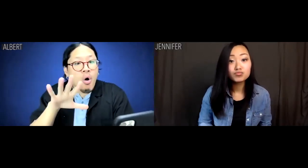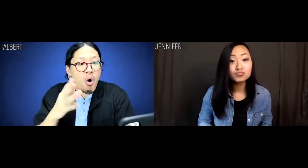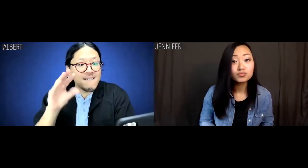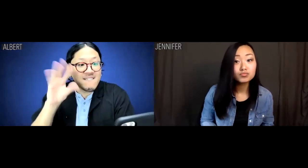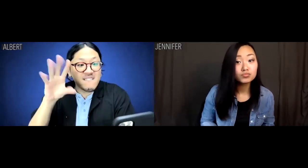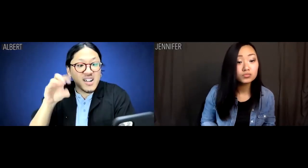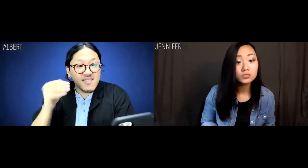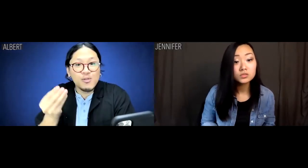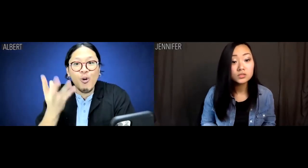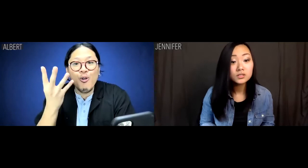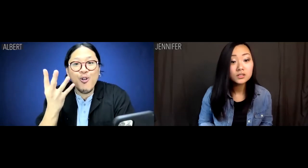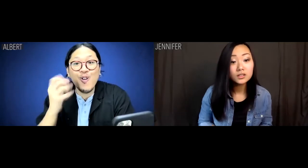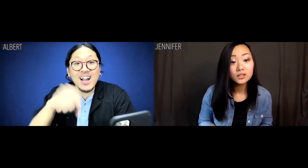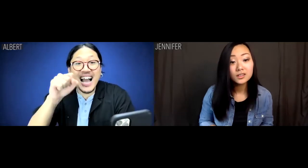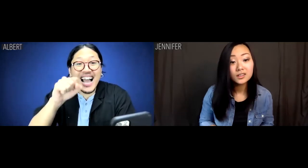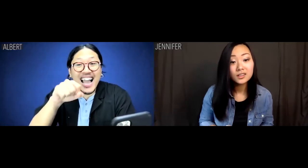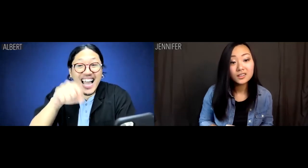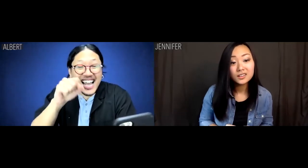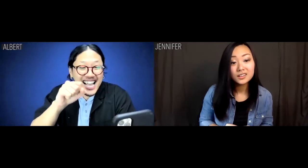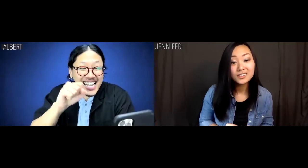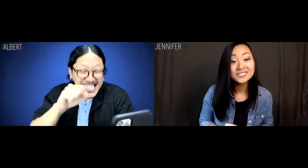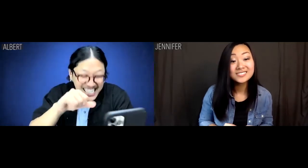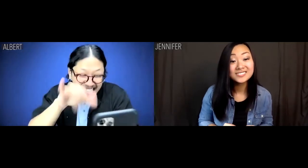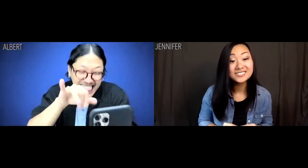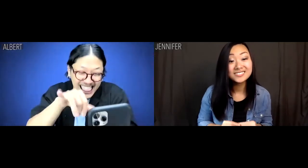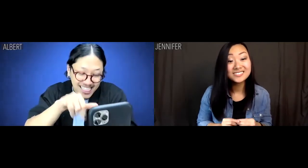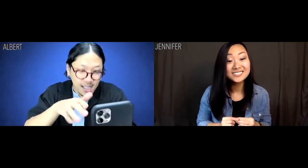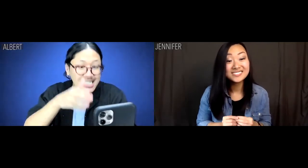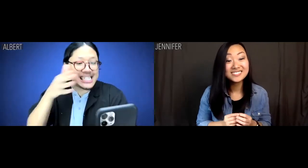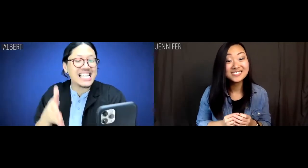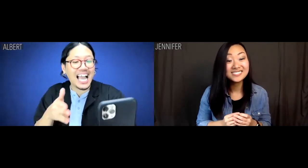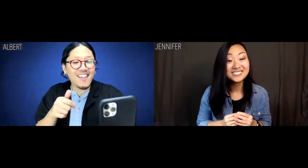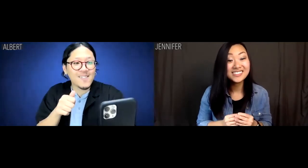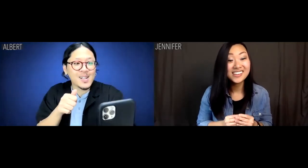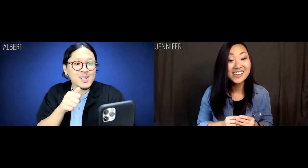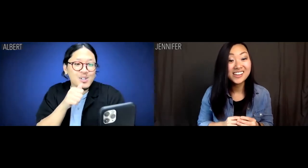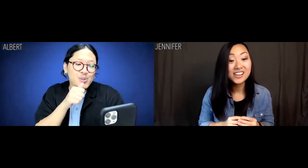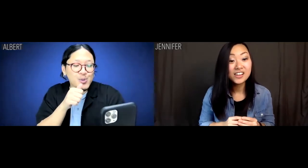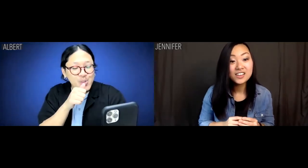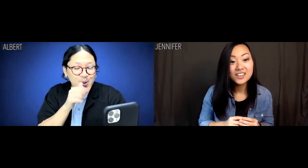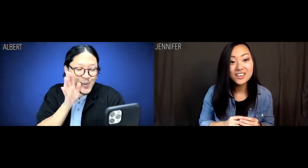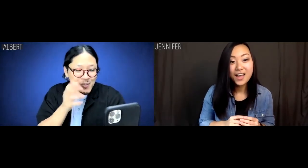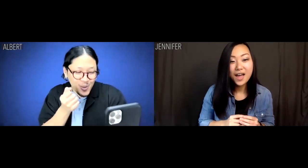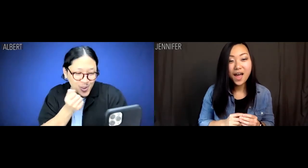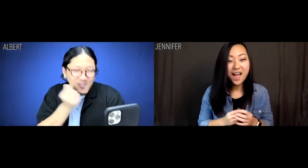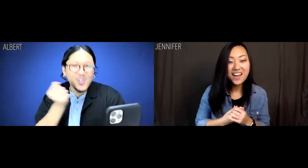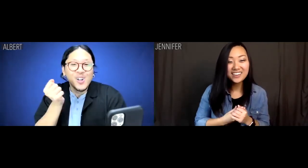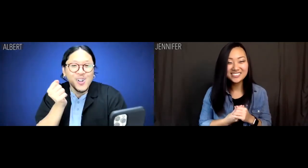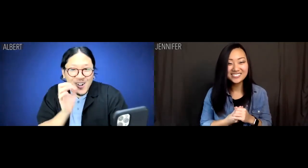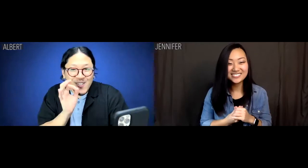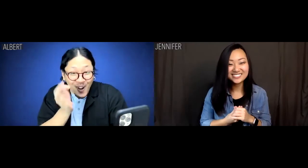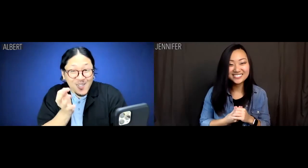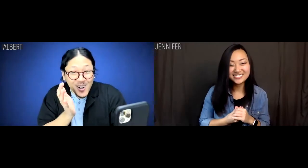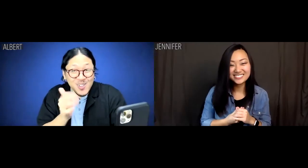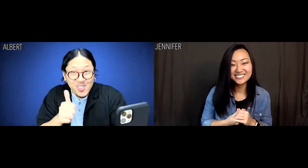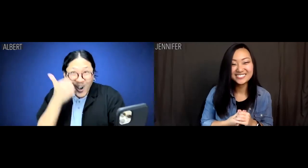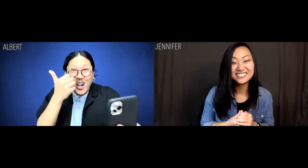ooh and some bok choy. Ooh ooh, and also a side of secrets will be revealed --